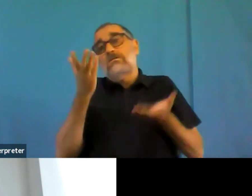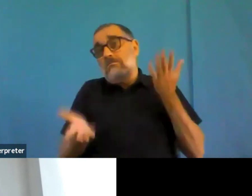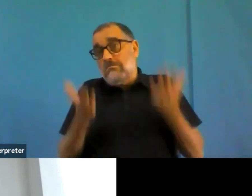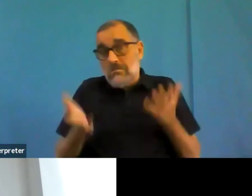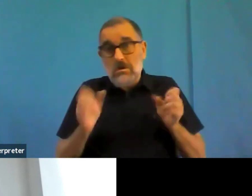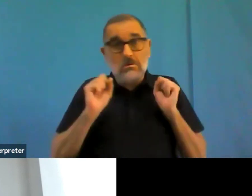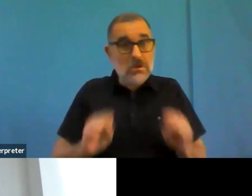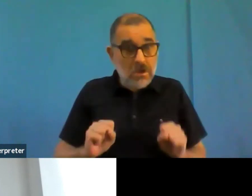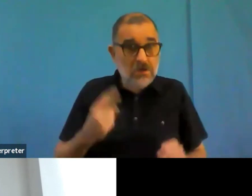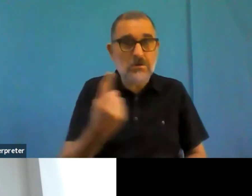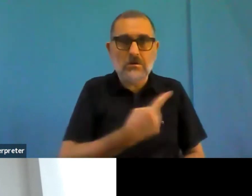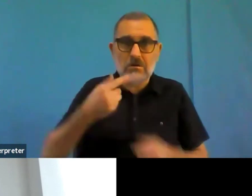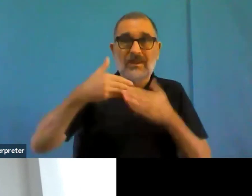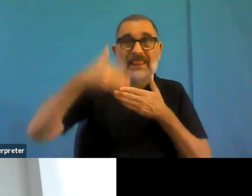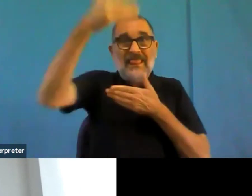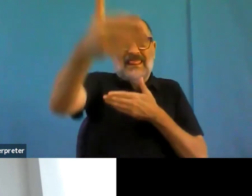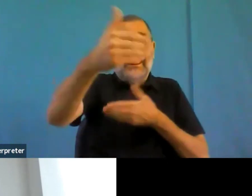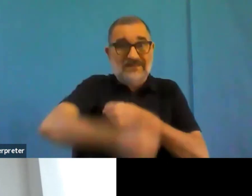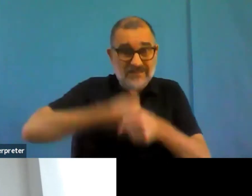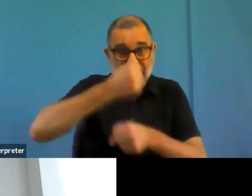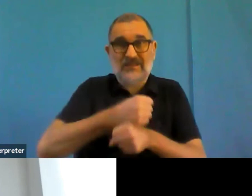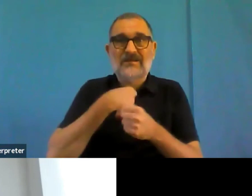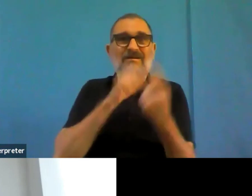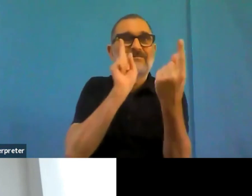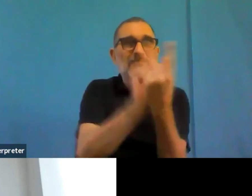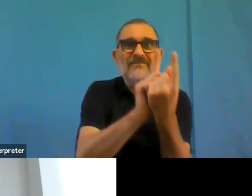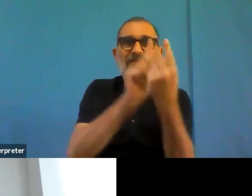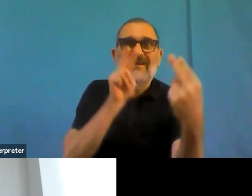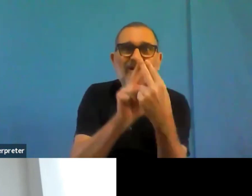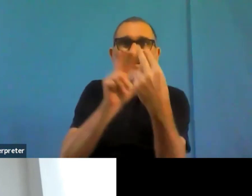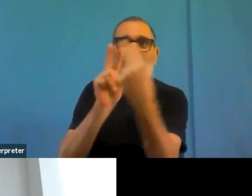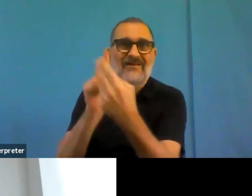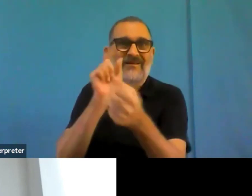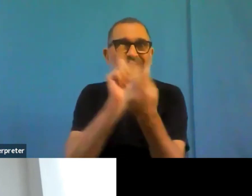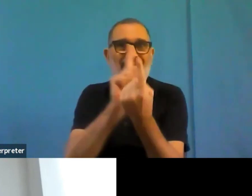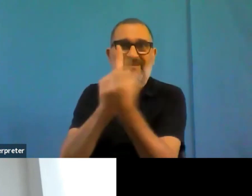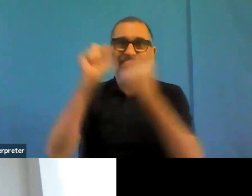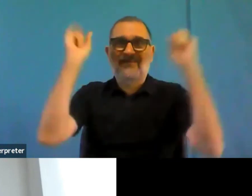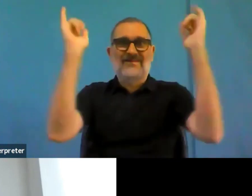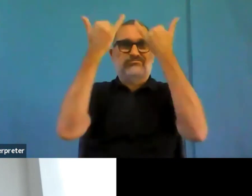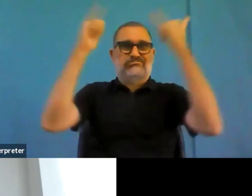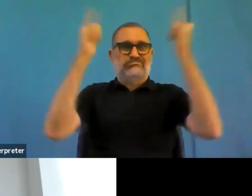But we can try to do the best we can stepwise so please do reach out to us.